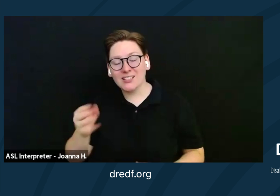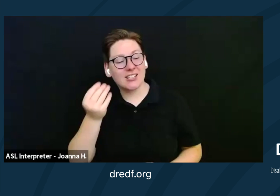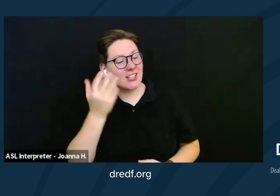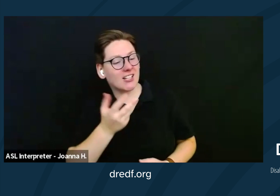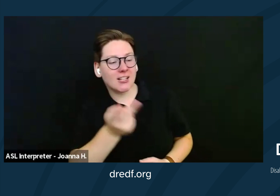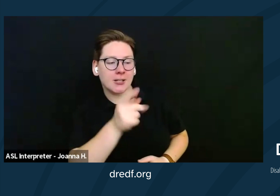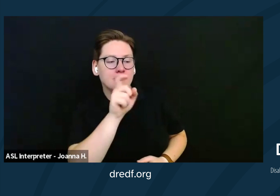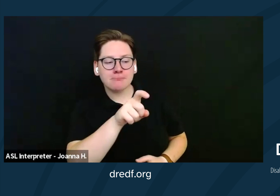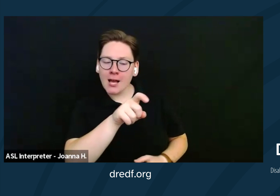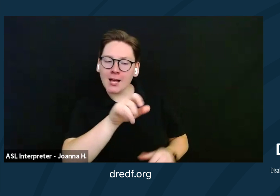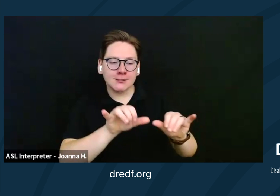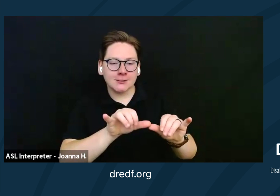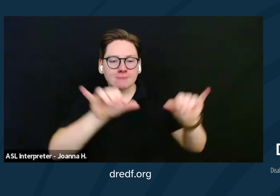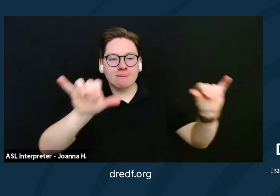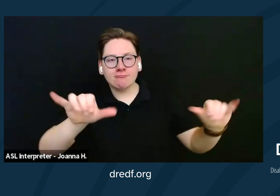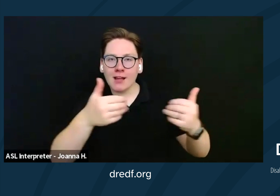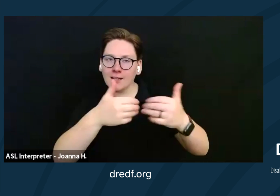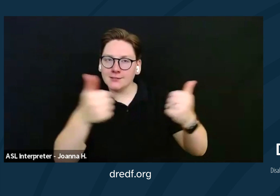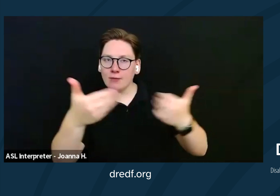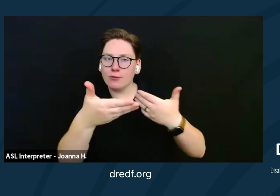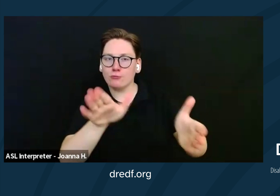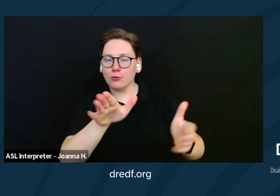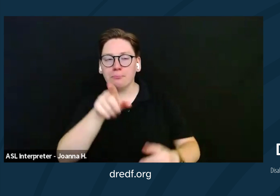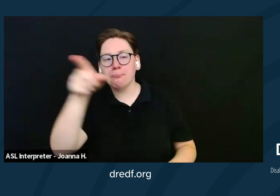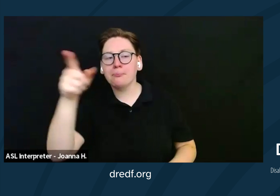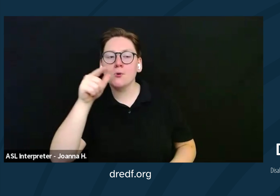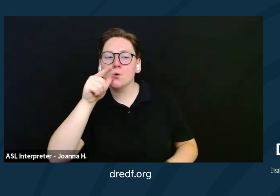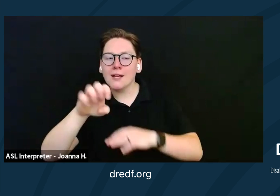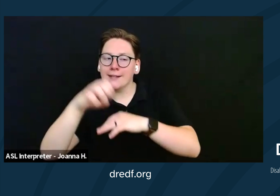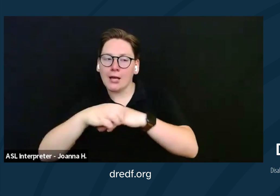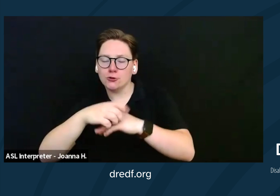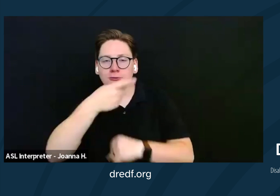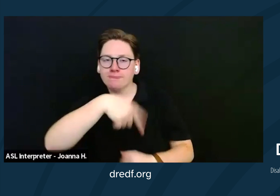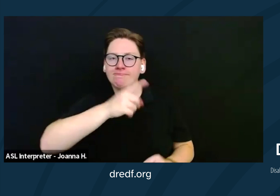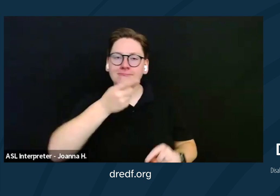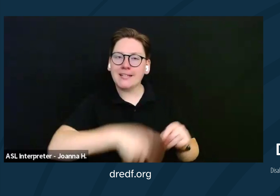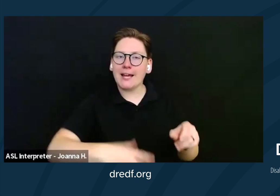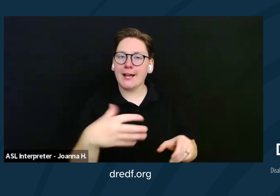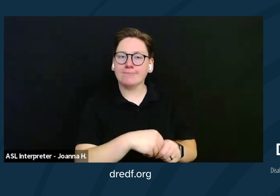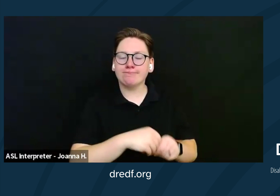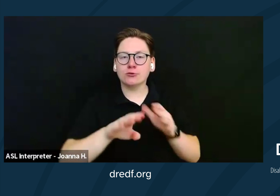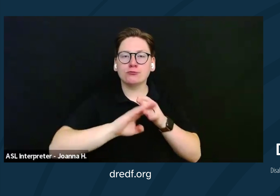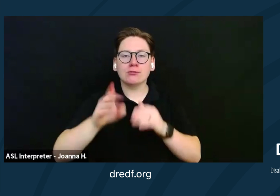in separate rooms with the engaged couples and not participate in the retreat for the married couples